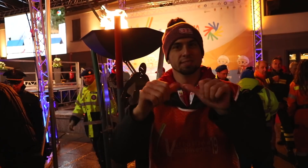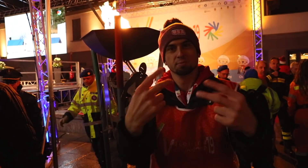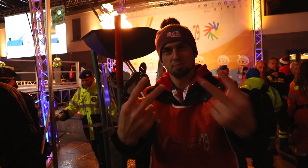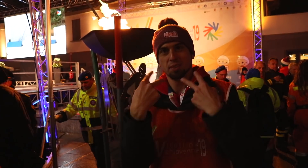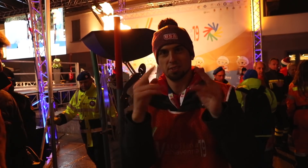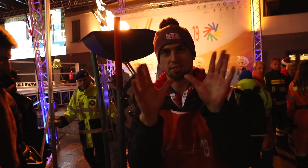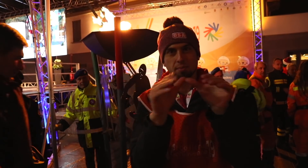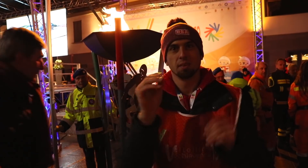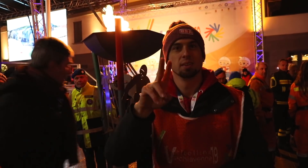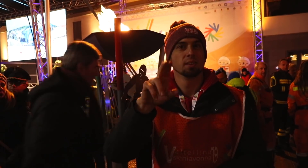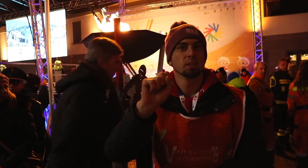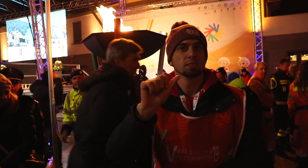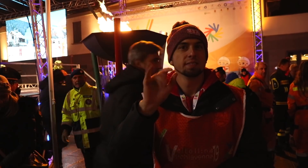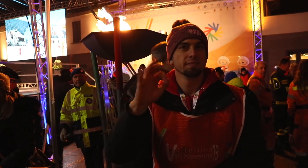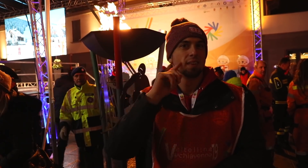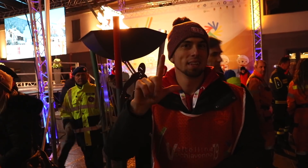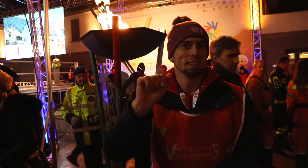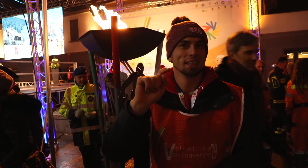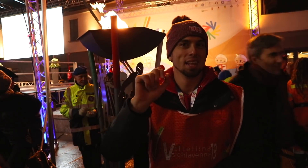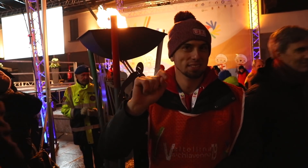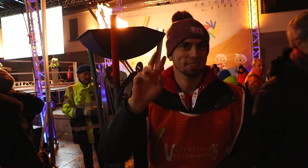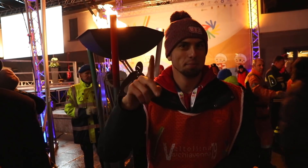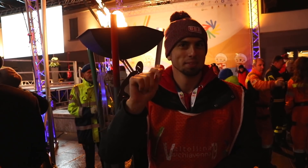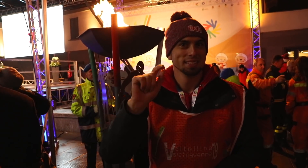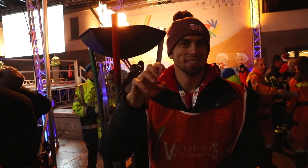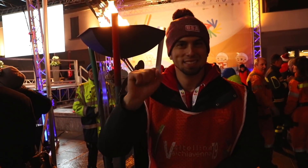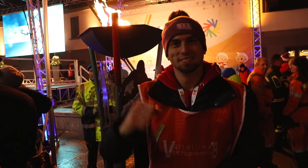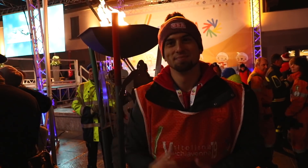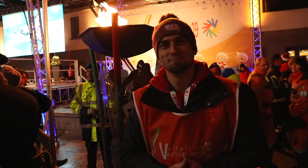Keep on watching "The Daily Moth" and USADSF for the latest updates.